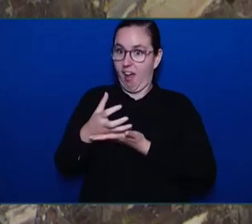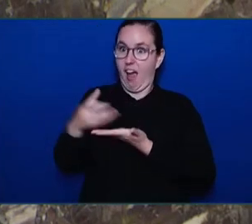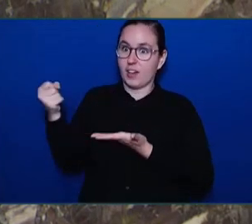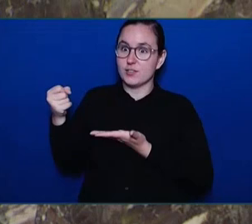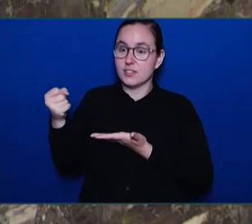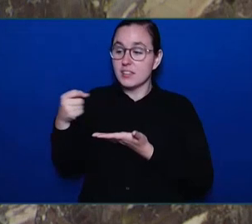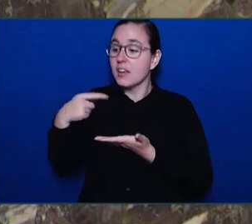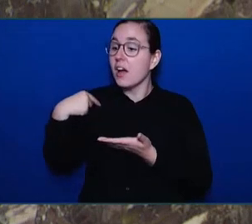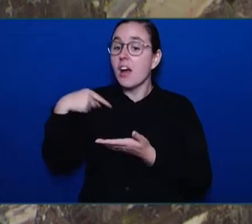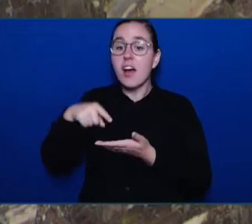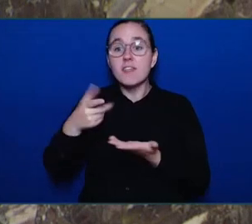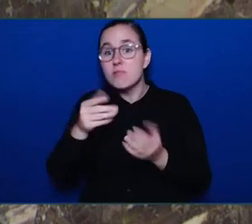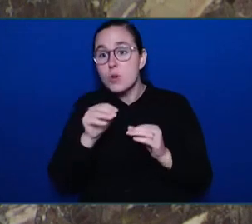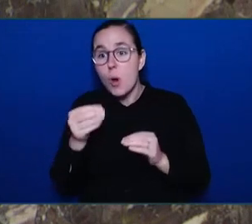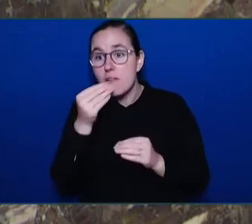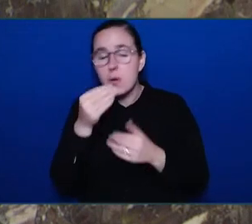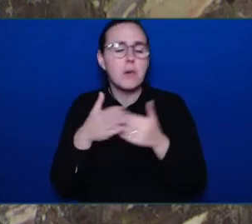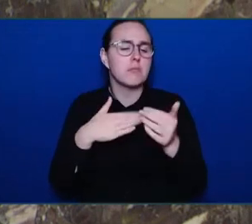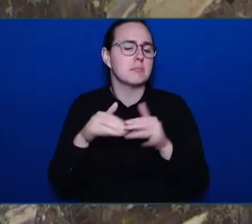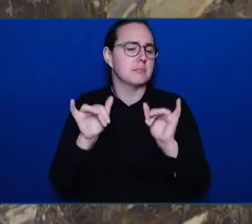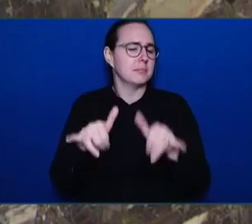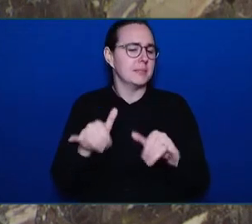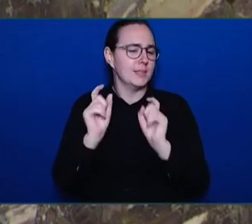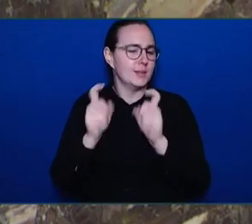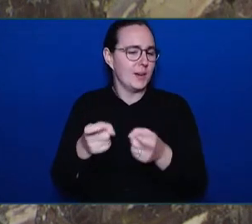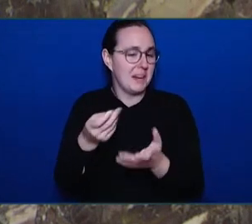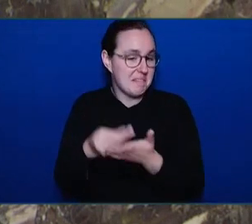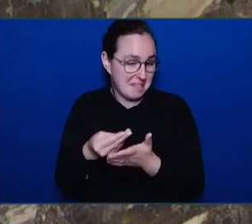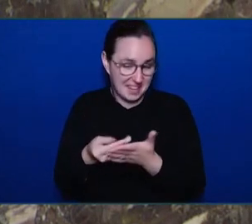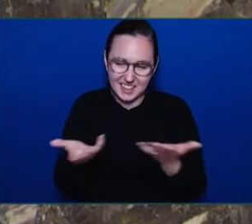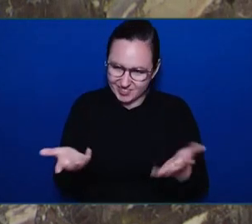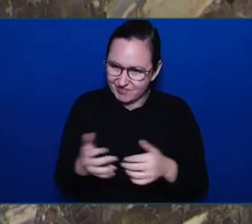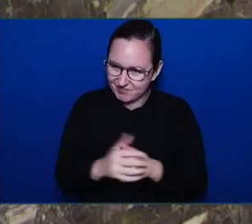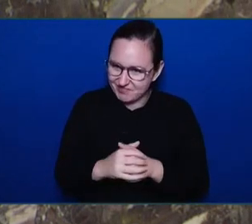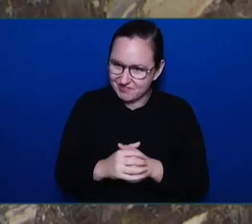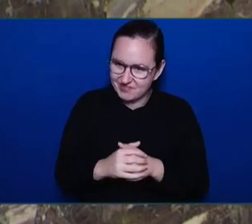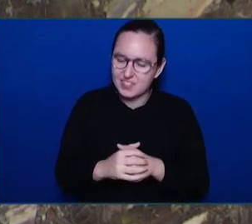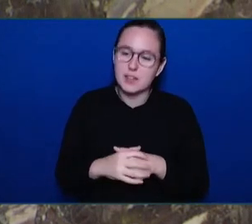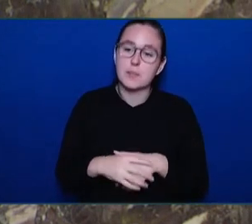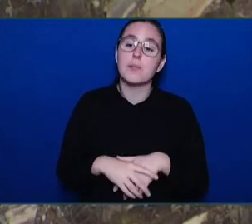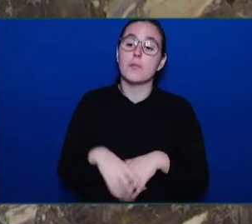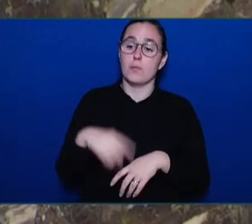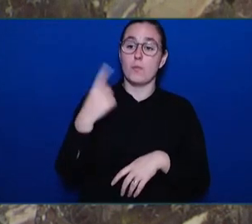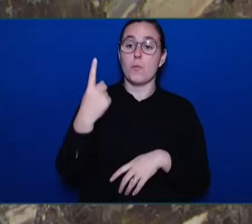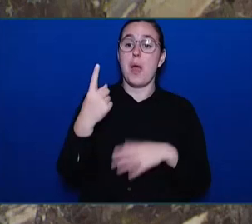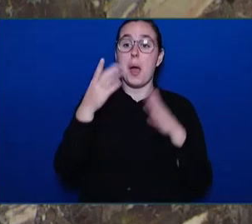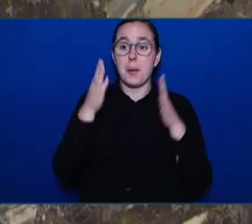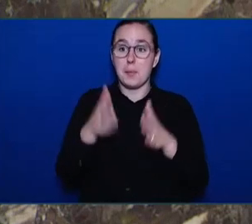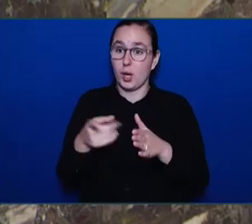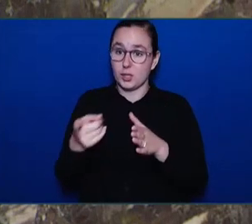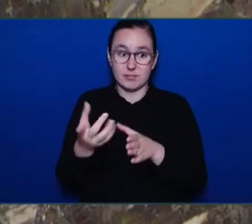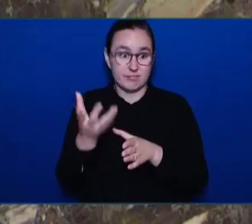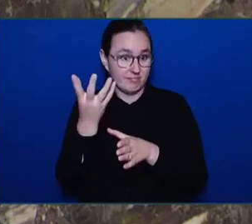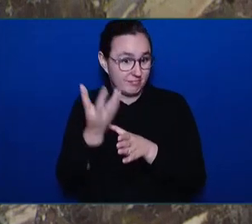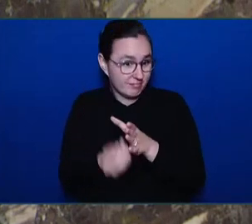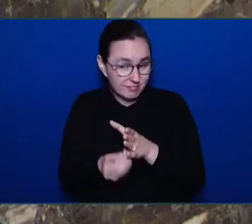Before he died, as Comox Mayor, Russ Arnott made sure town facilities were